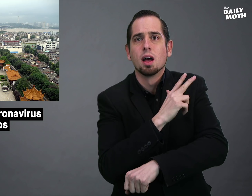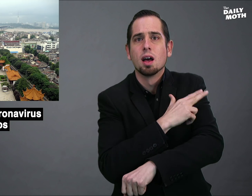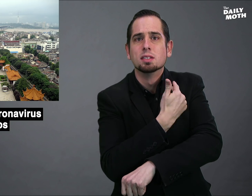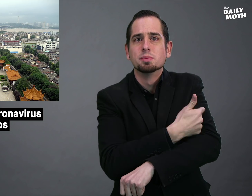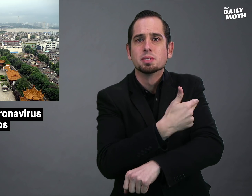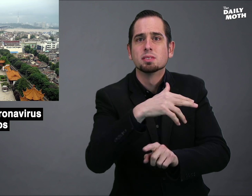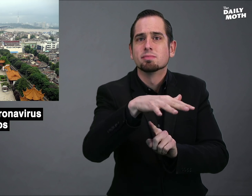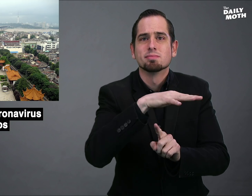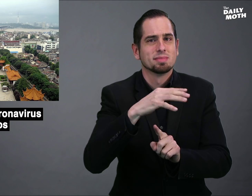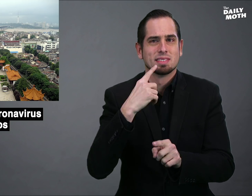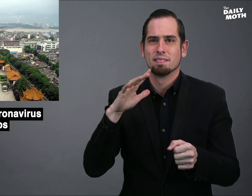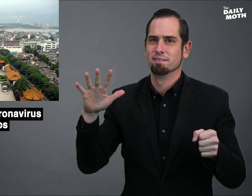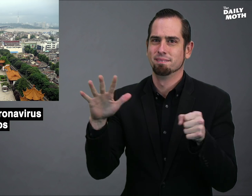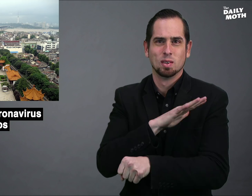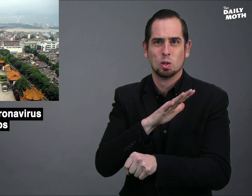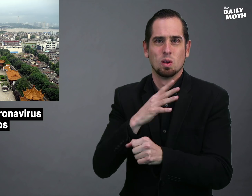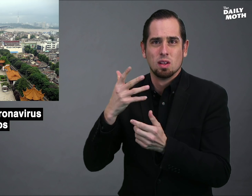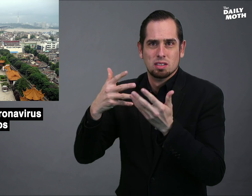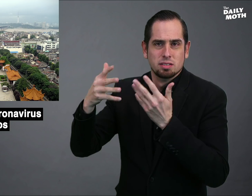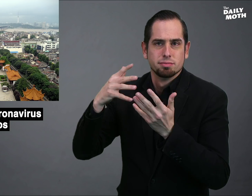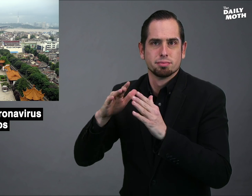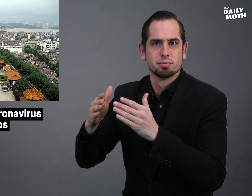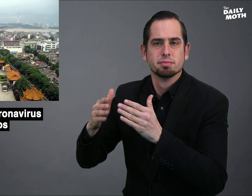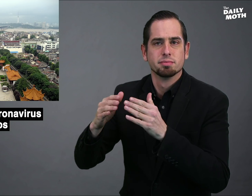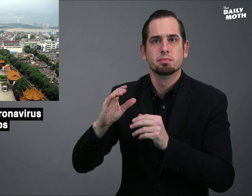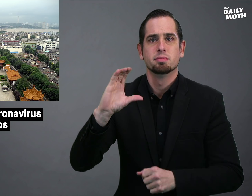a hospital in the area said they were full.